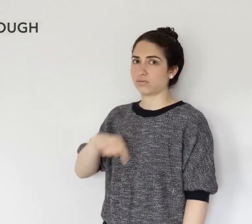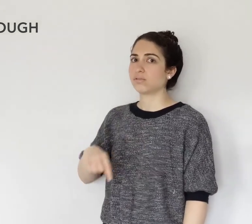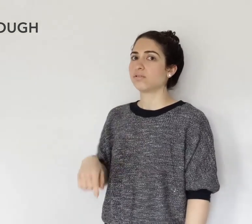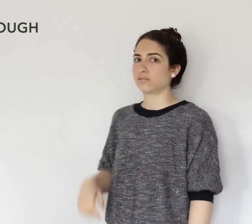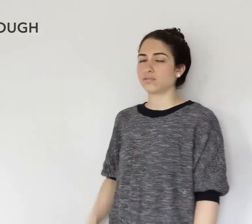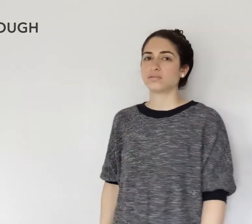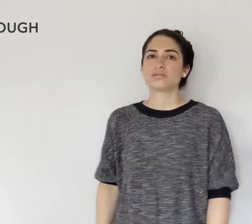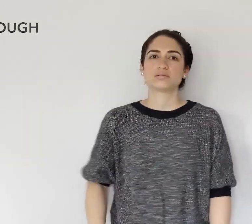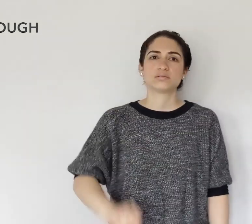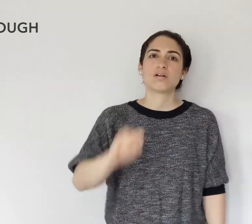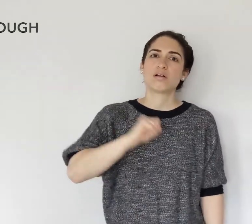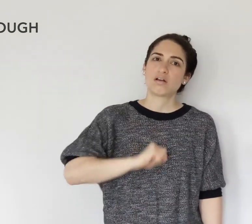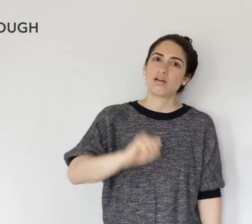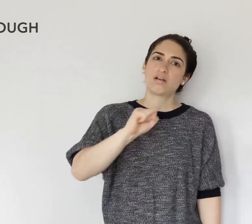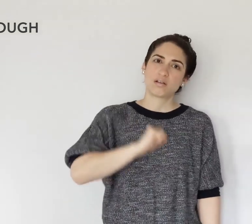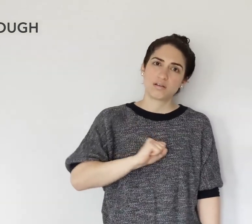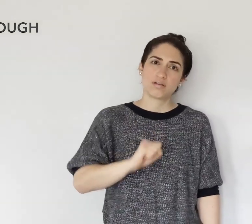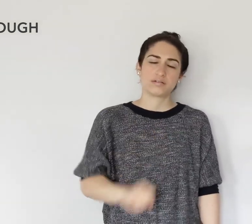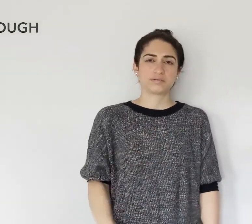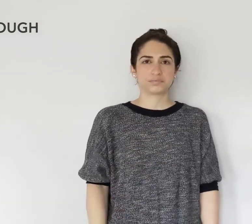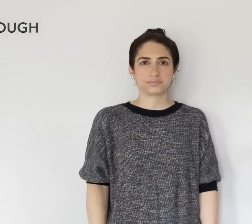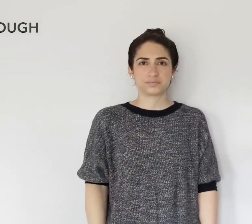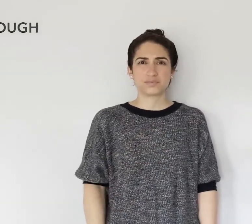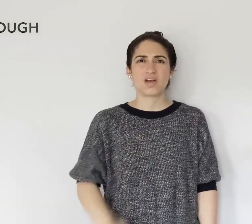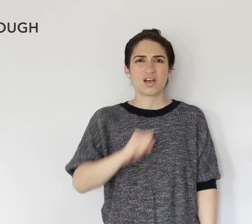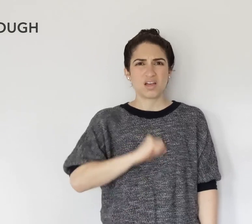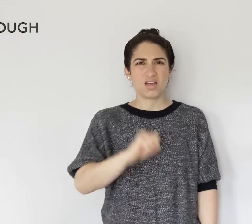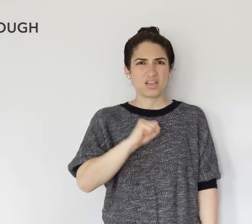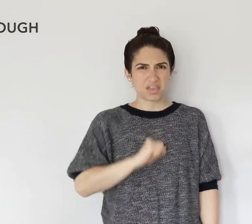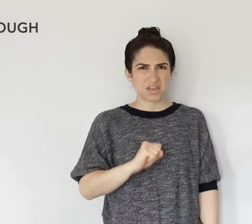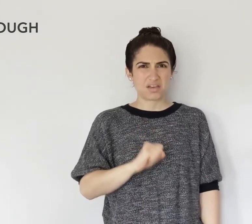The movement is inward: COUGH